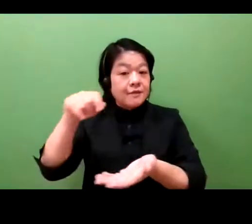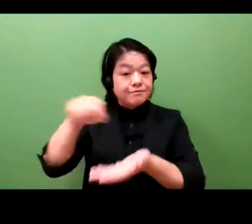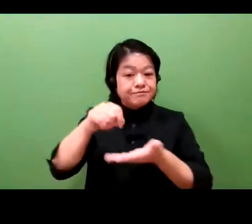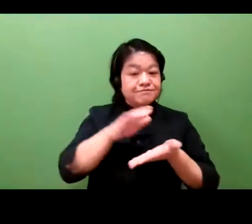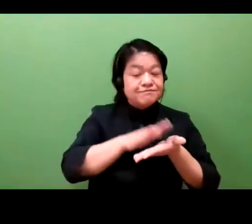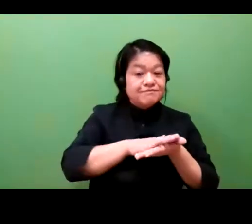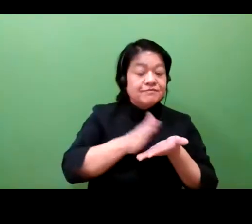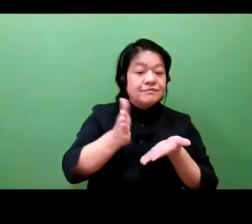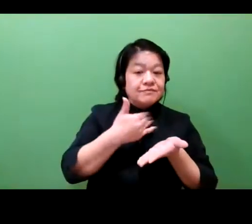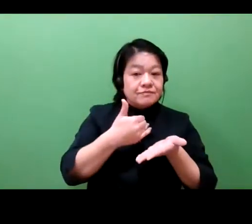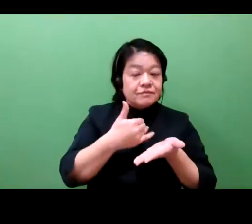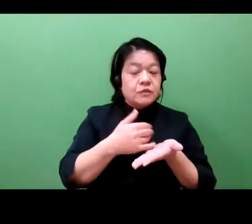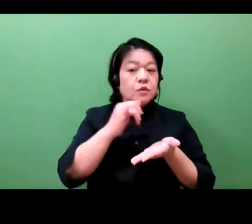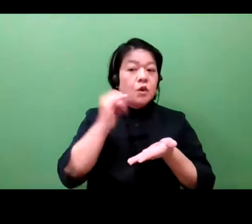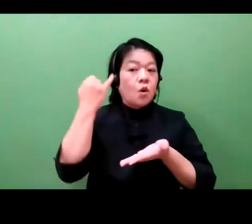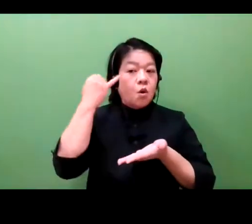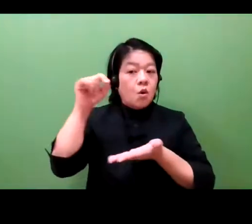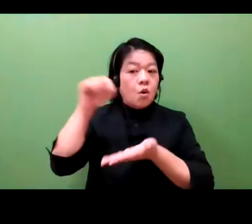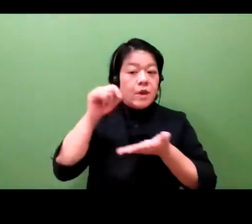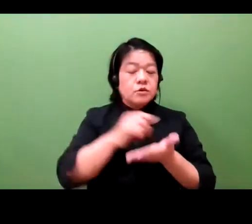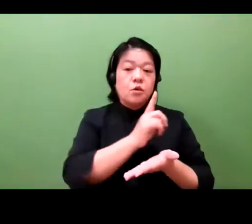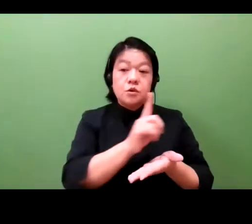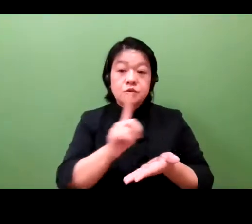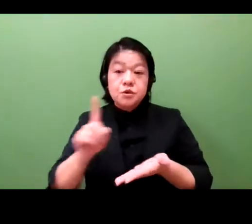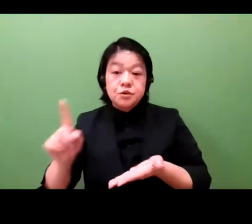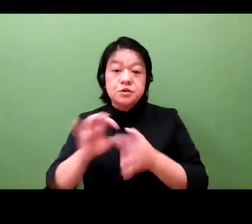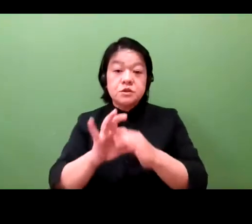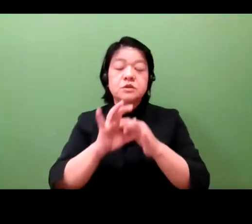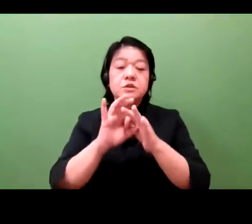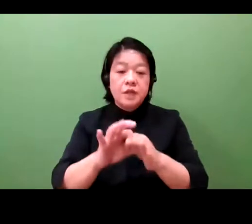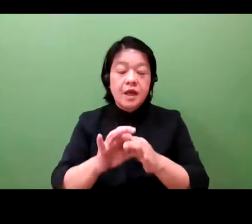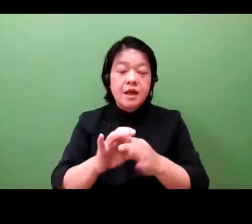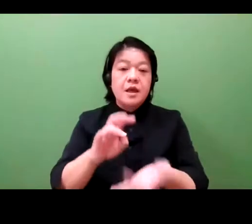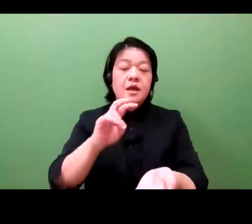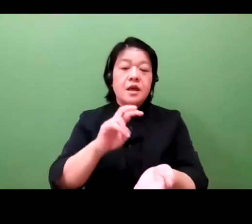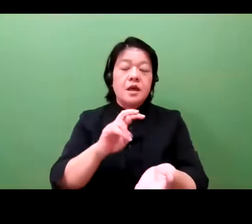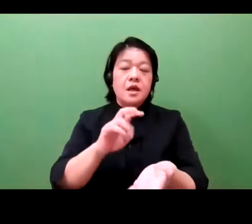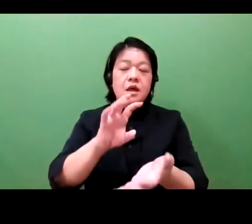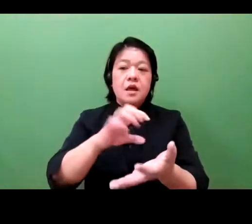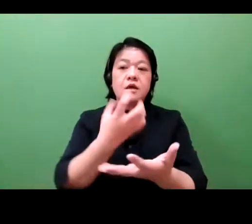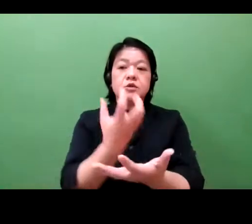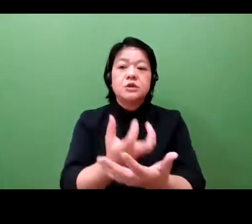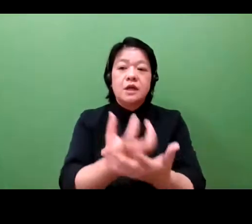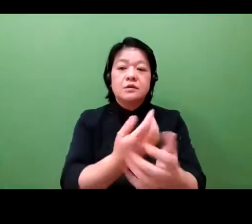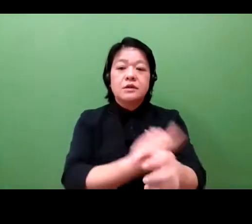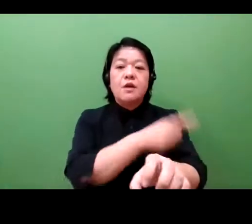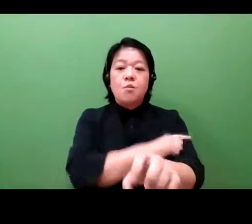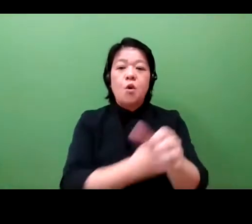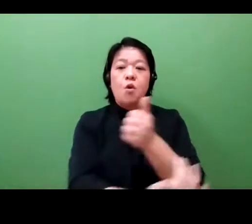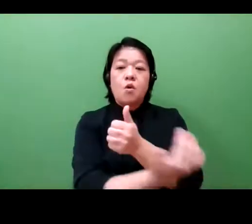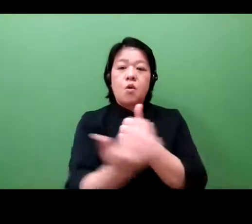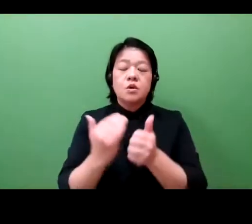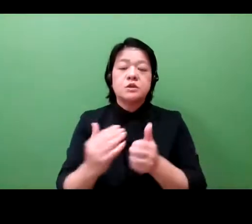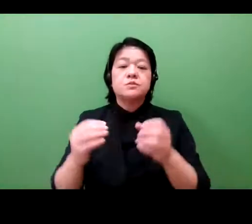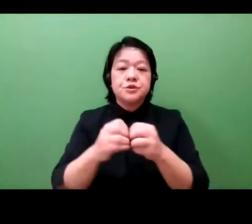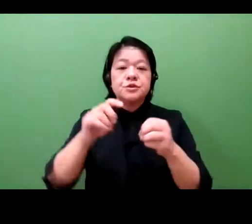Comments are given by doctors. Each comment is protected because each one of these comments has a copyright.